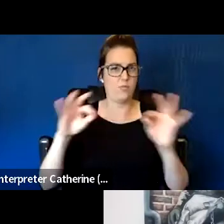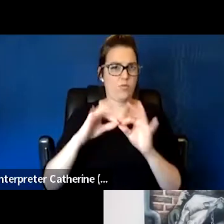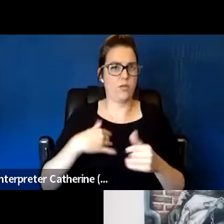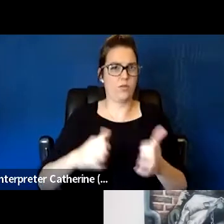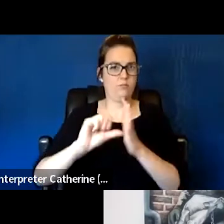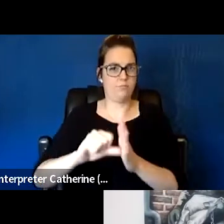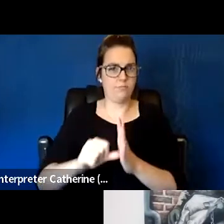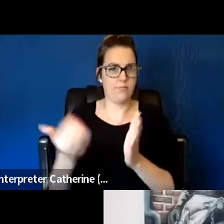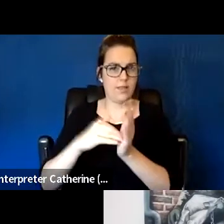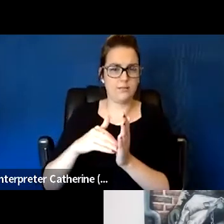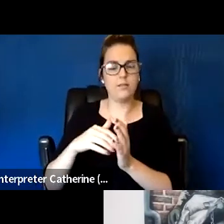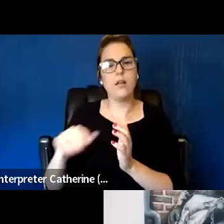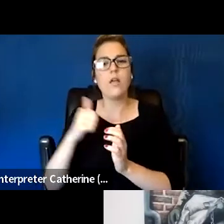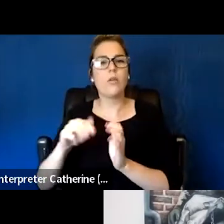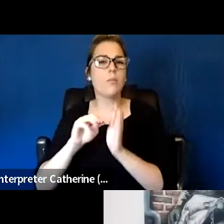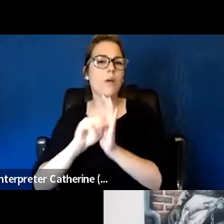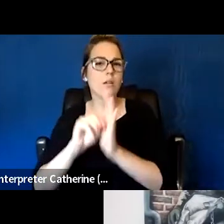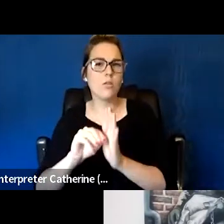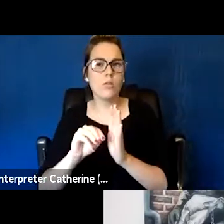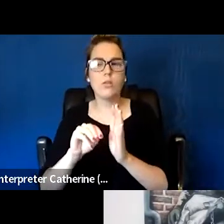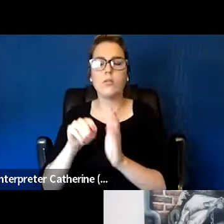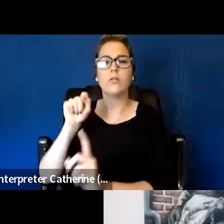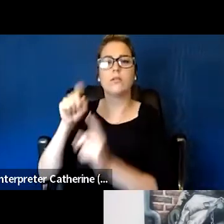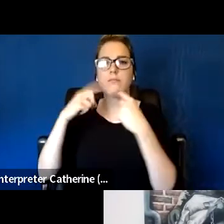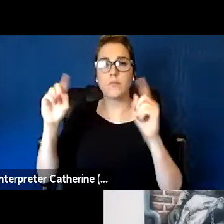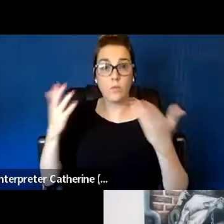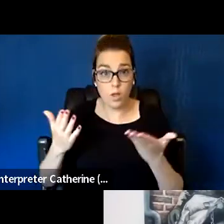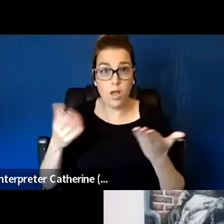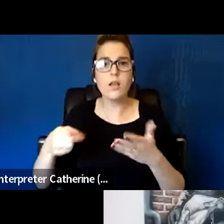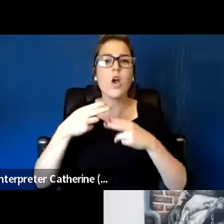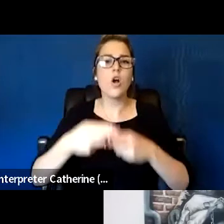that is very successful is the integration between